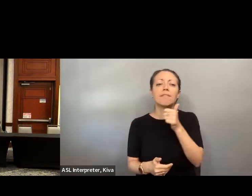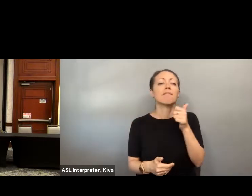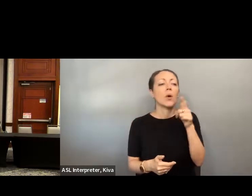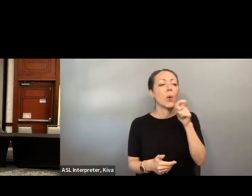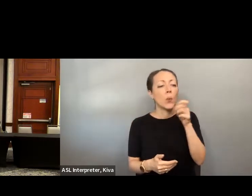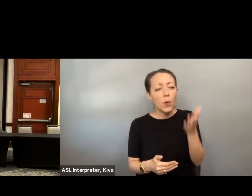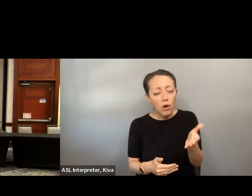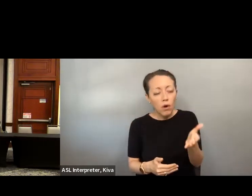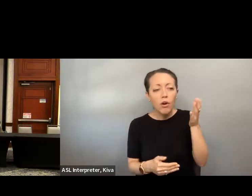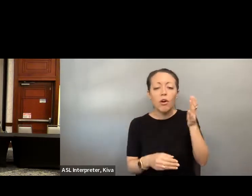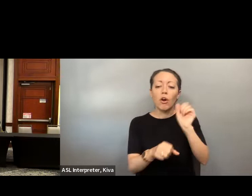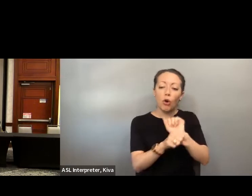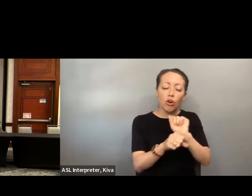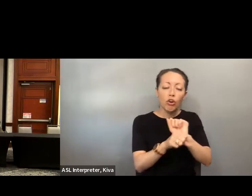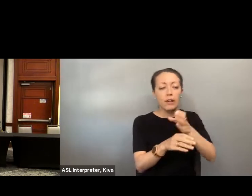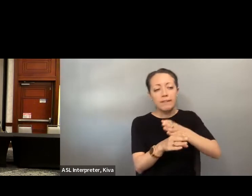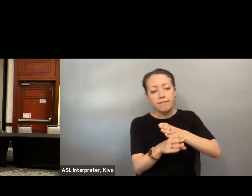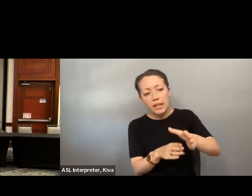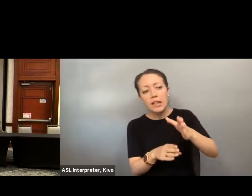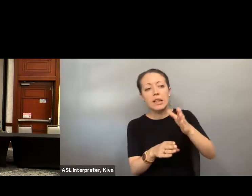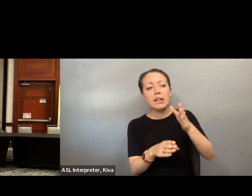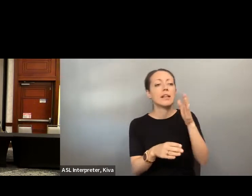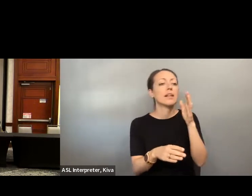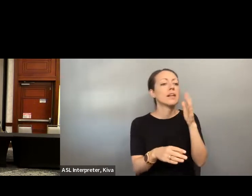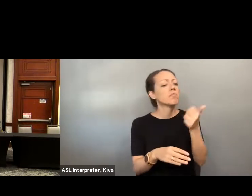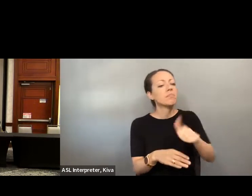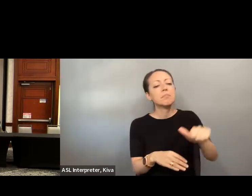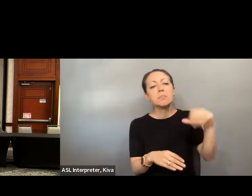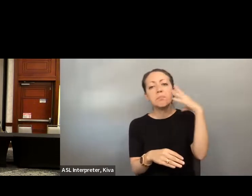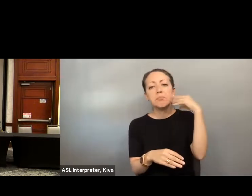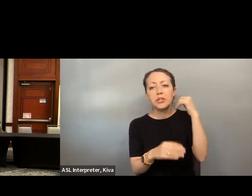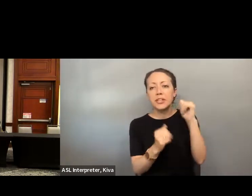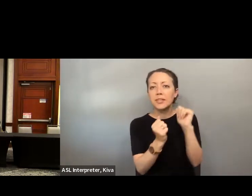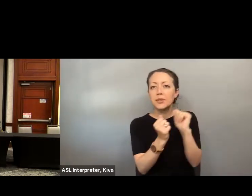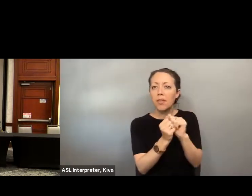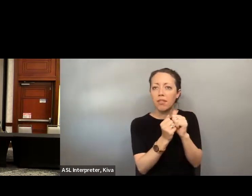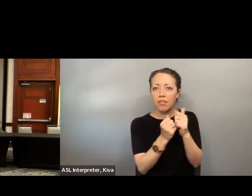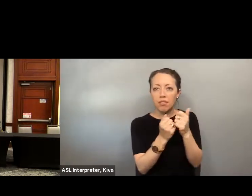elected officials. And I would like to open up to the panelists to introduce themselves and their work and And I would like to open up to the panelists to to introduce themselves, and their work, and the area of expertise is as well as any experiences.